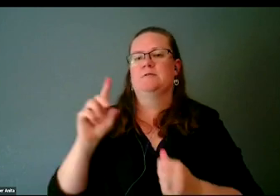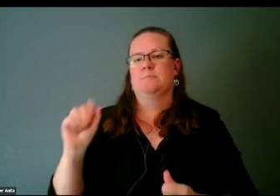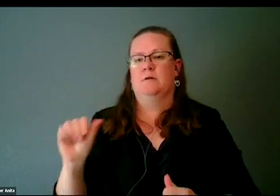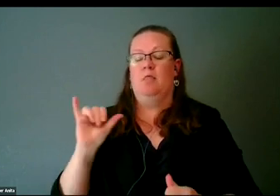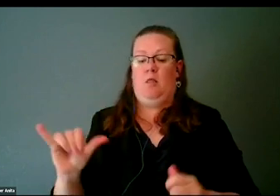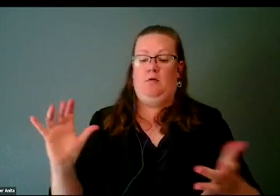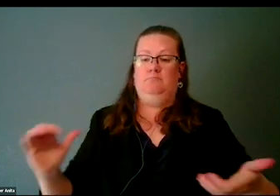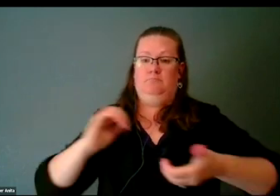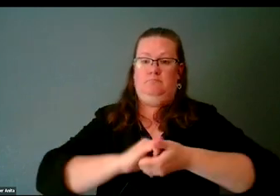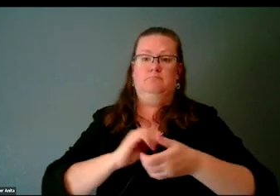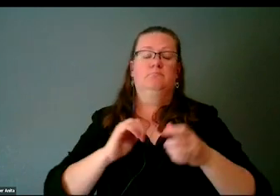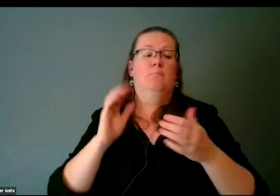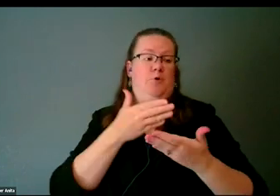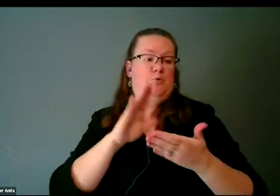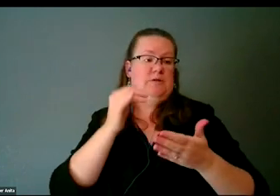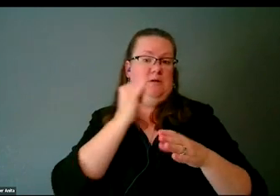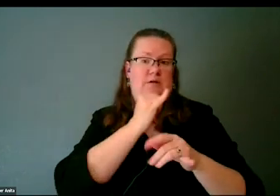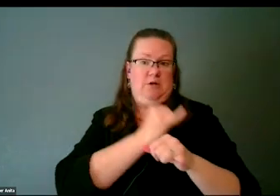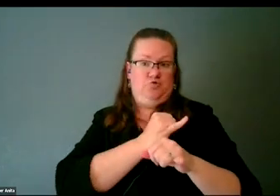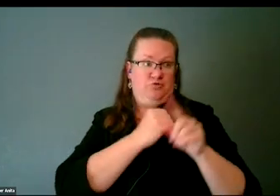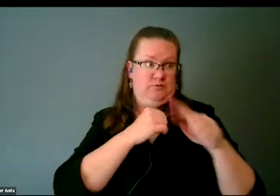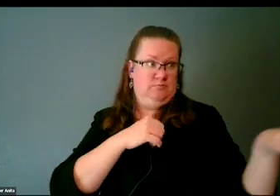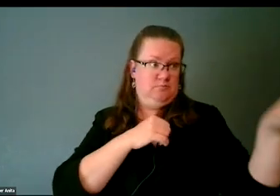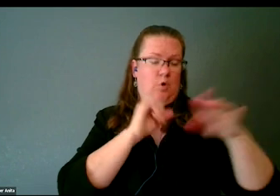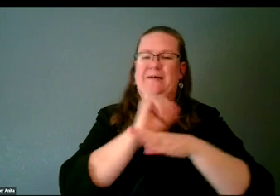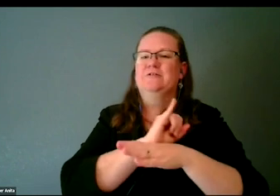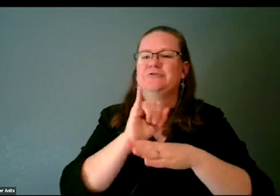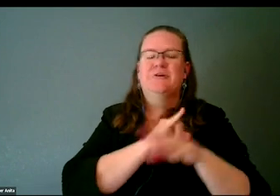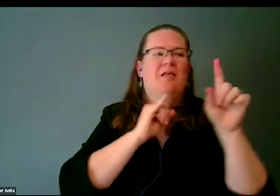to resources, solutions, and people in order to make them